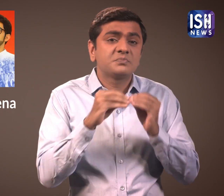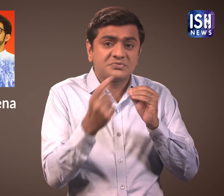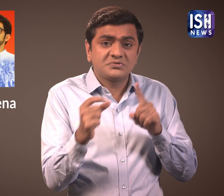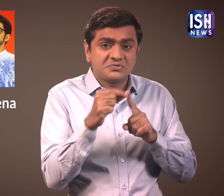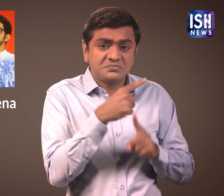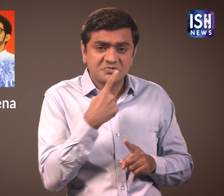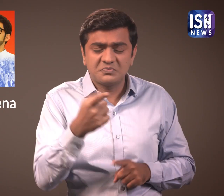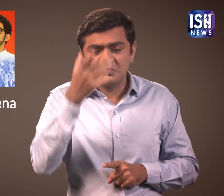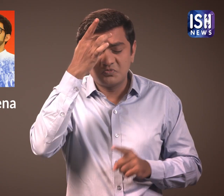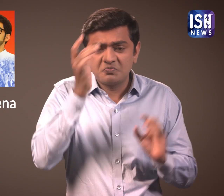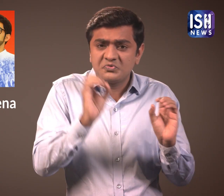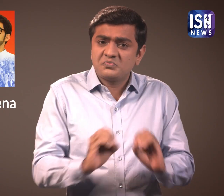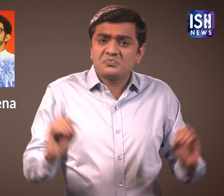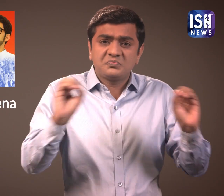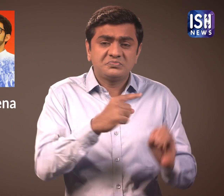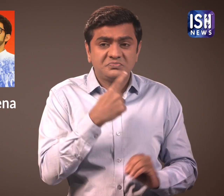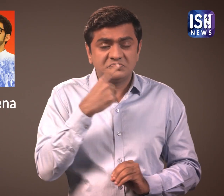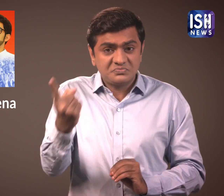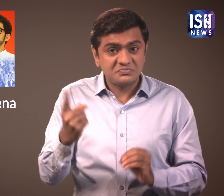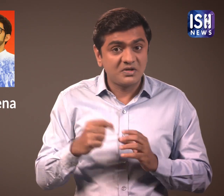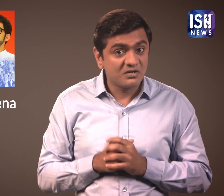The BJP has said they have no problem with this.